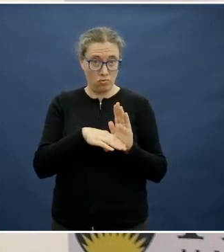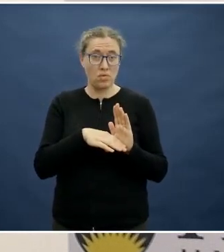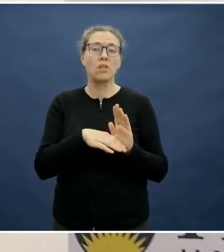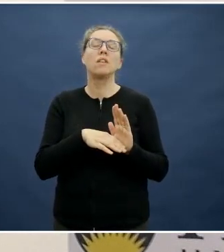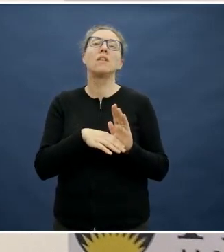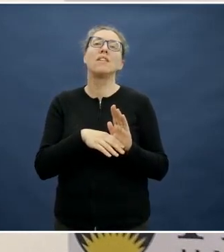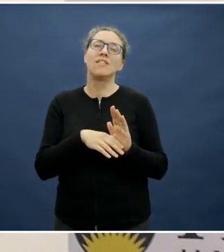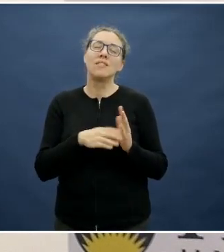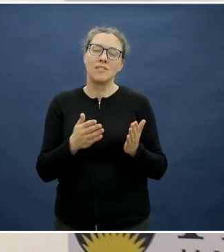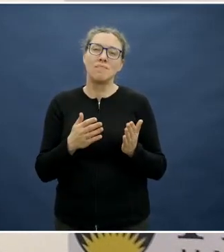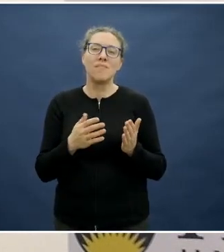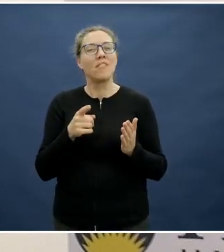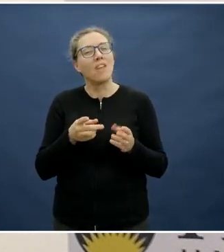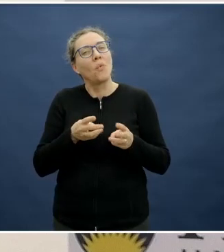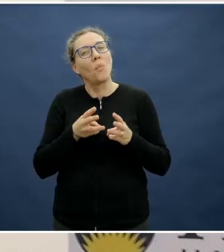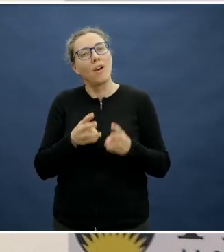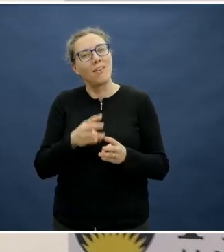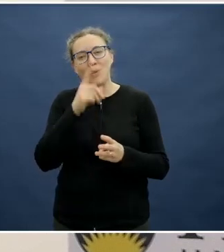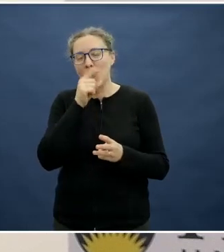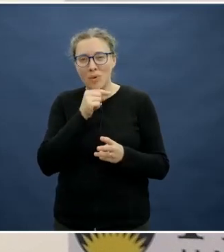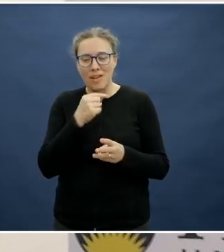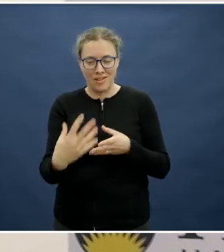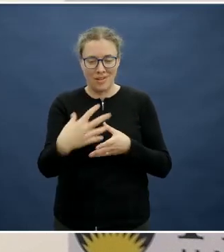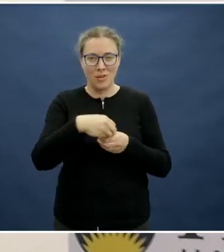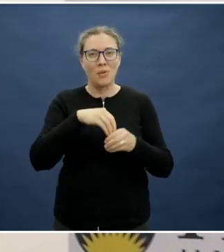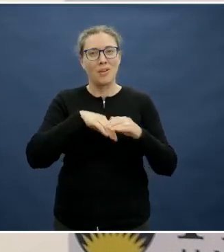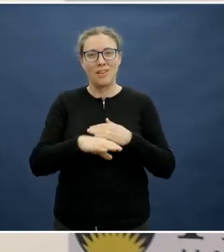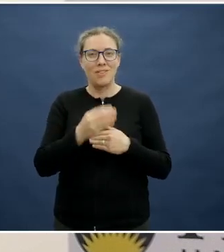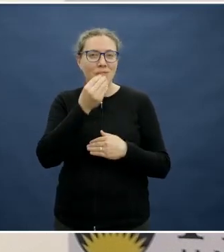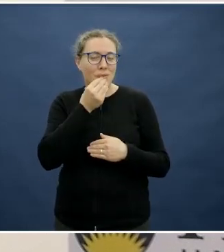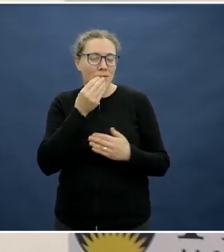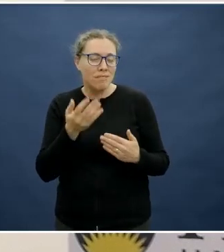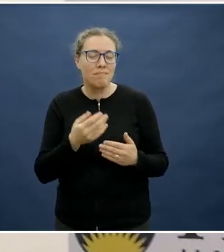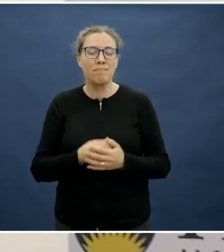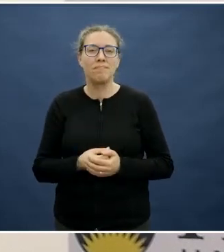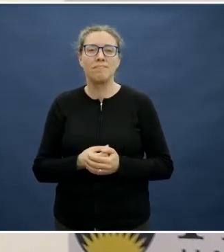And I think that's the same with any area of parenting and it relates to what you can